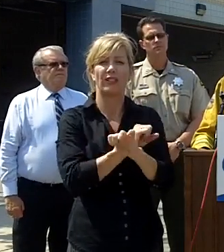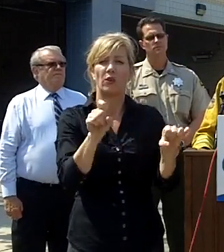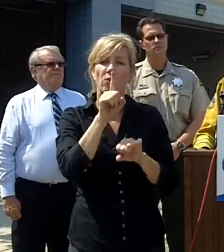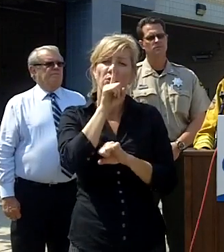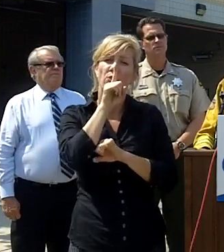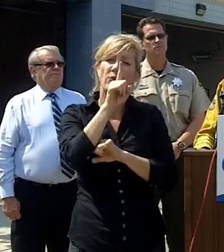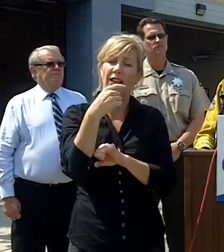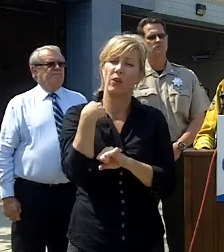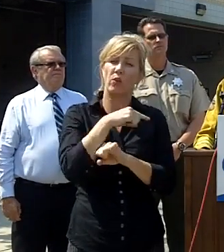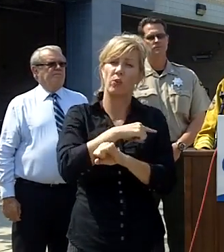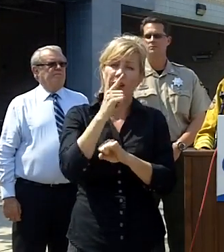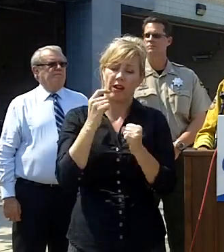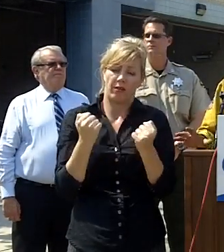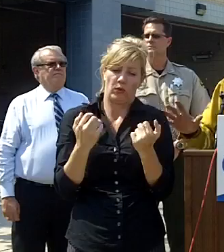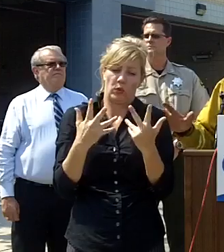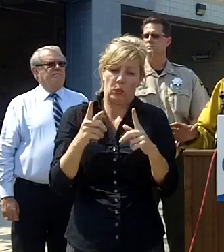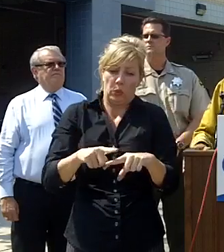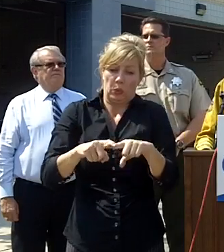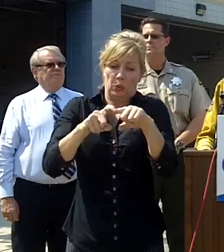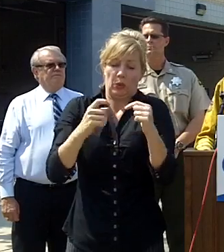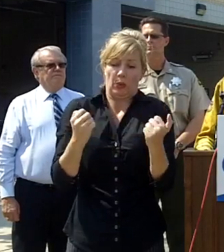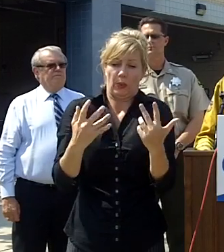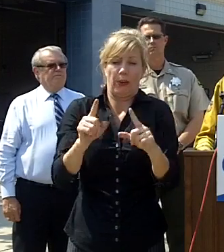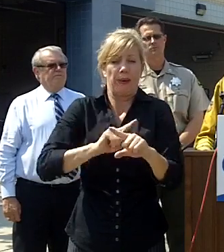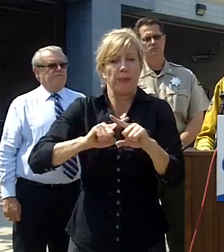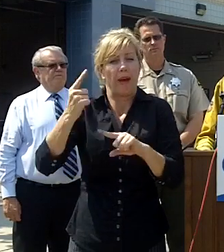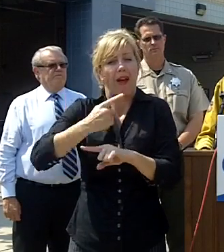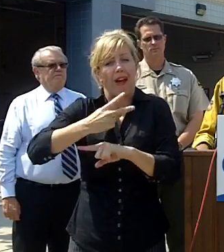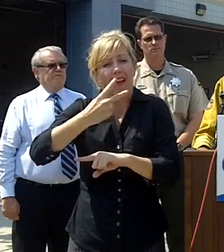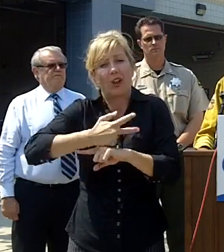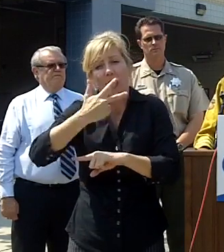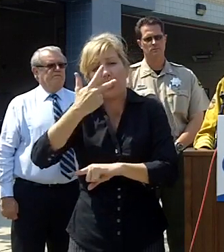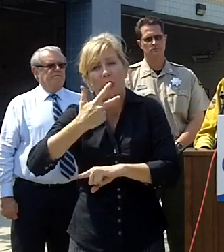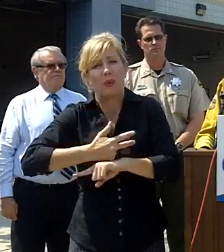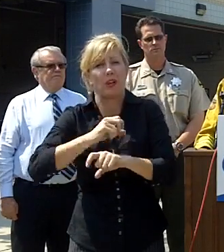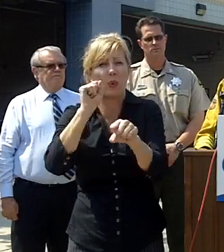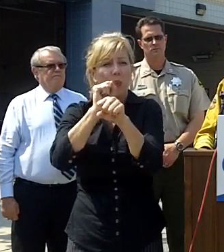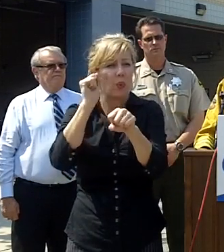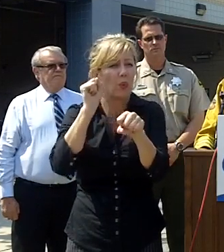like the chief said but there's days of work ahead of us there's still a lot of hot spots out there